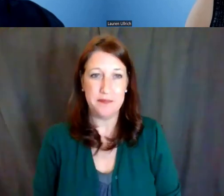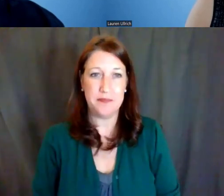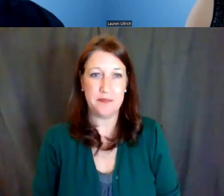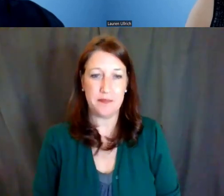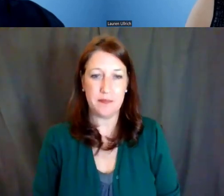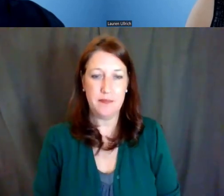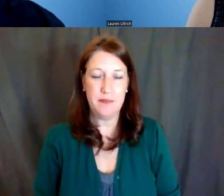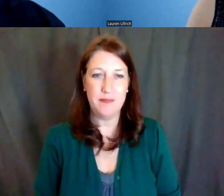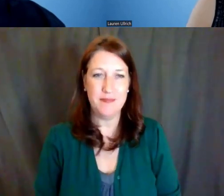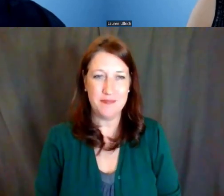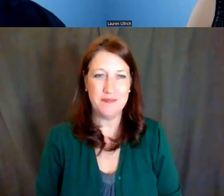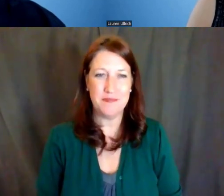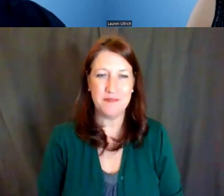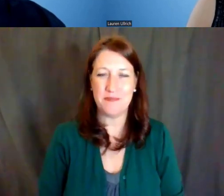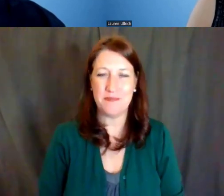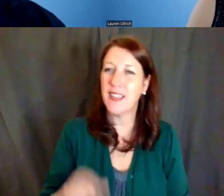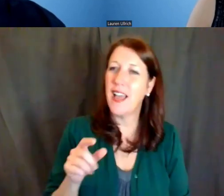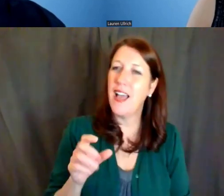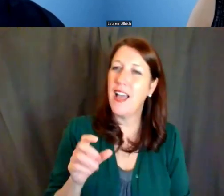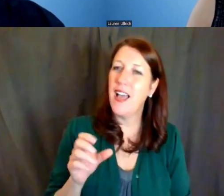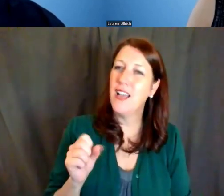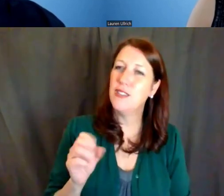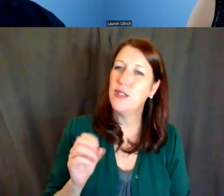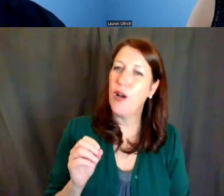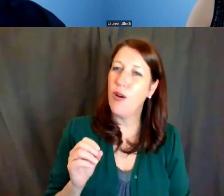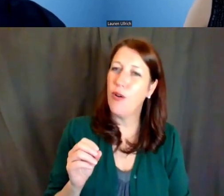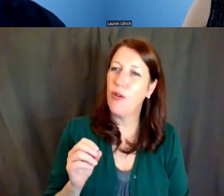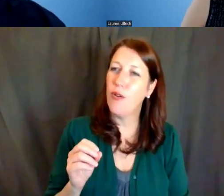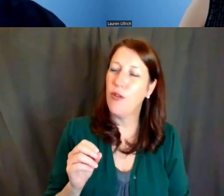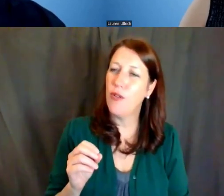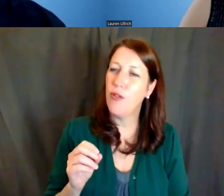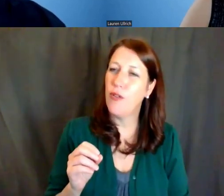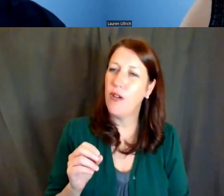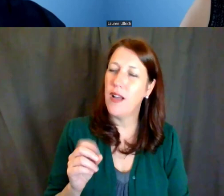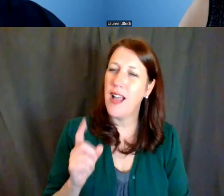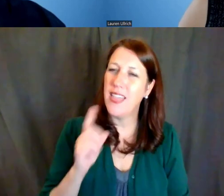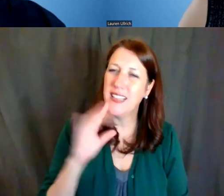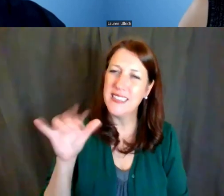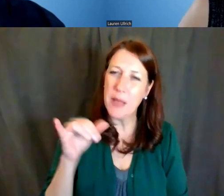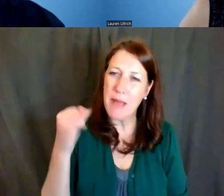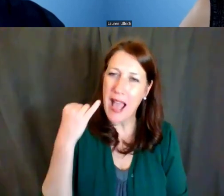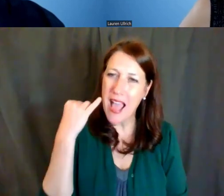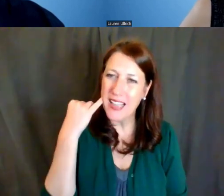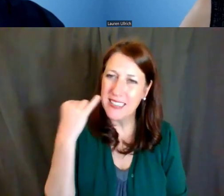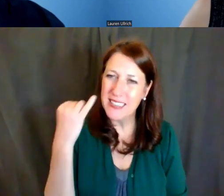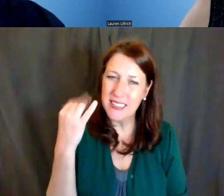Dr. Lauren Ullrich: Yeah, and so I think kind of similar questions, maybe there's some confusion